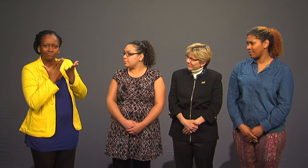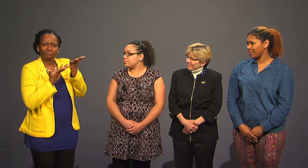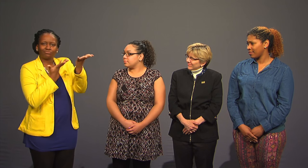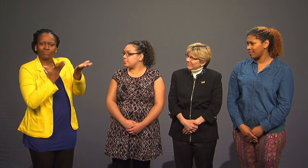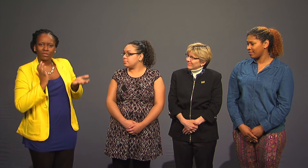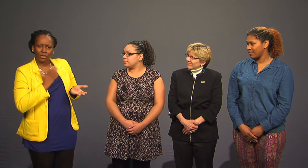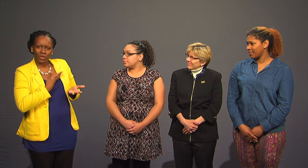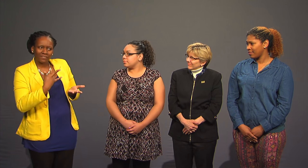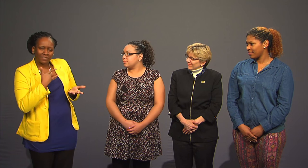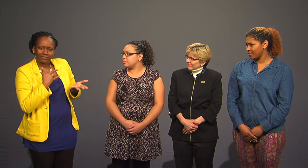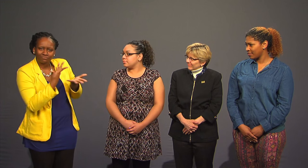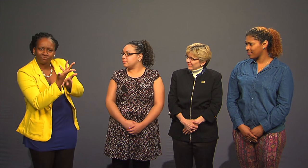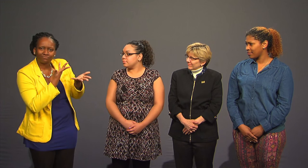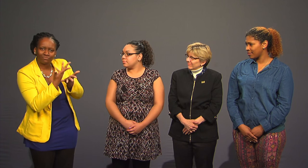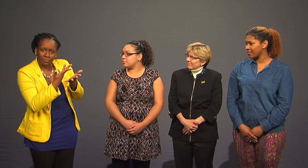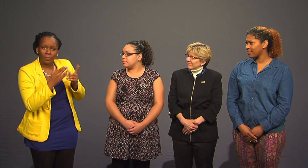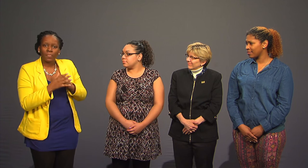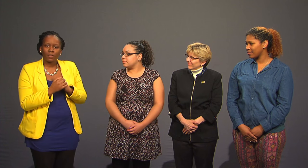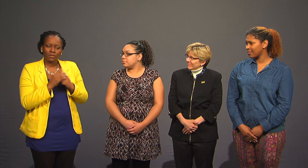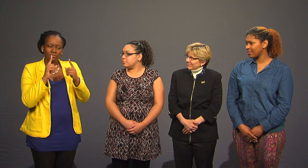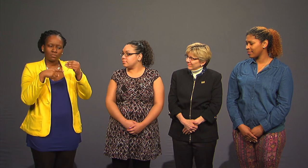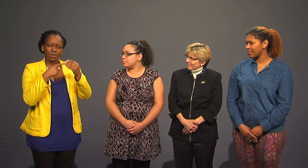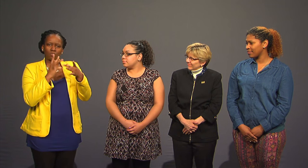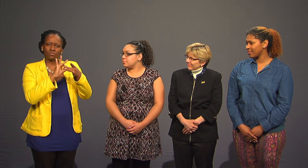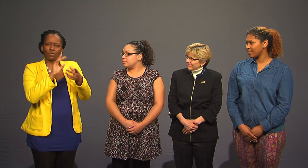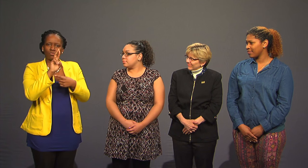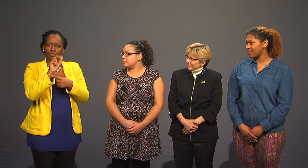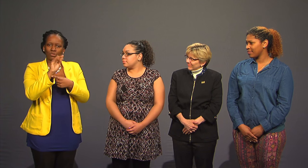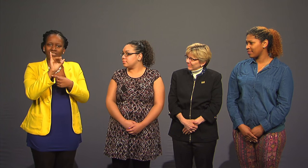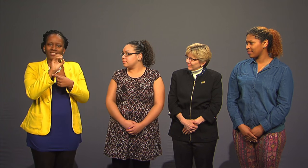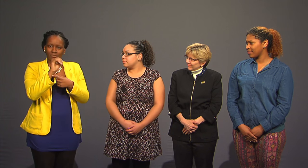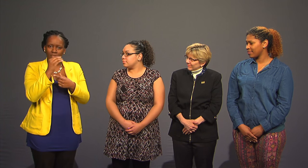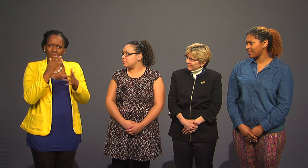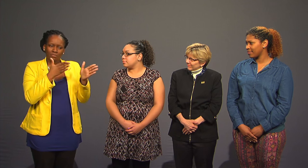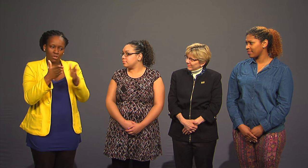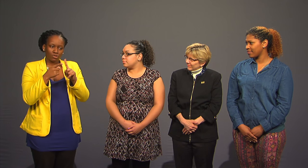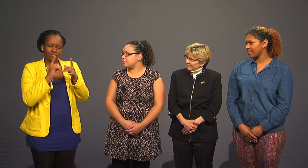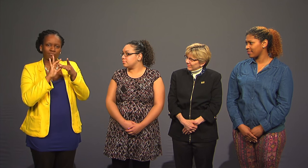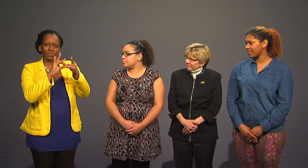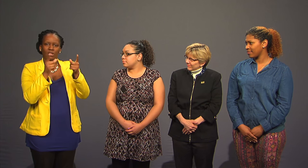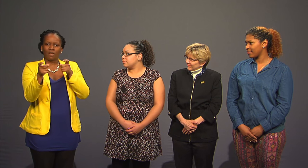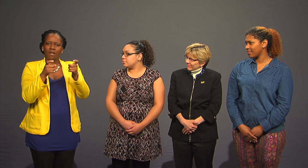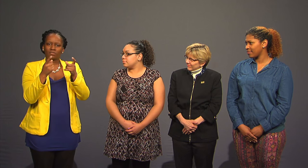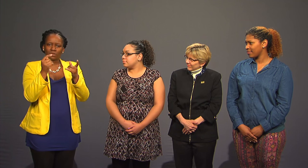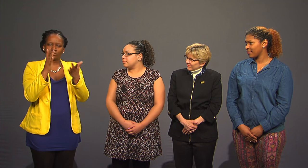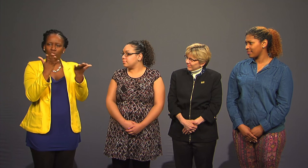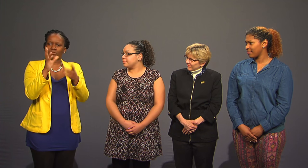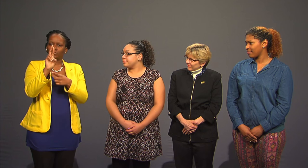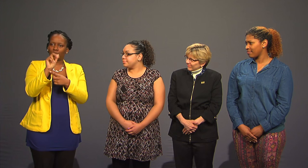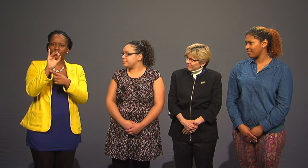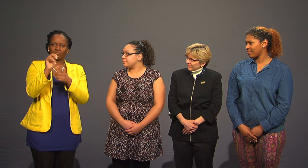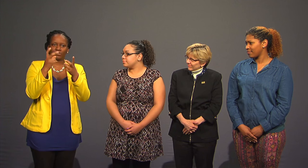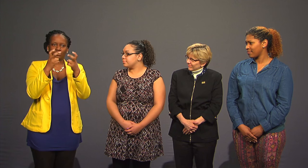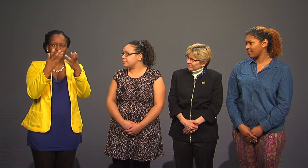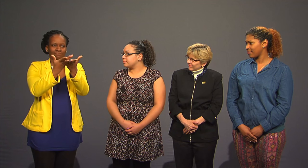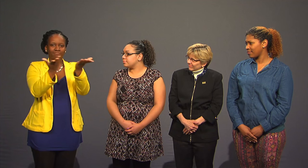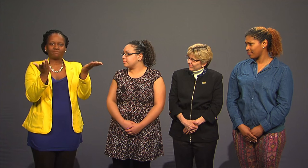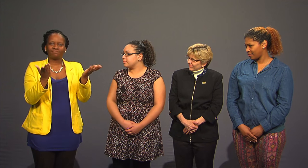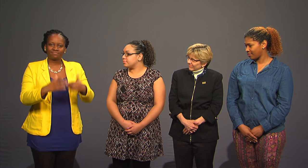our experiences with racism and begin to develop plans to handle racism issues.